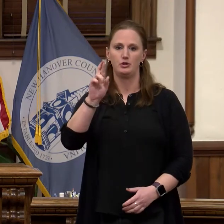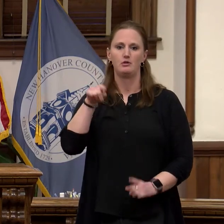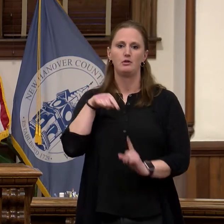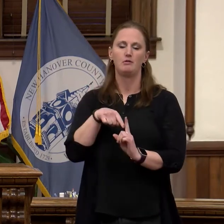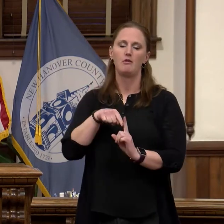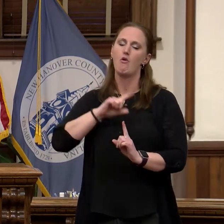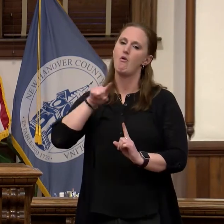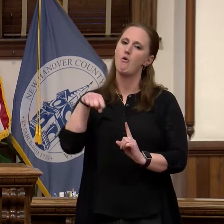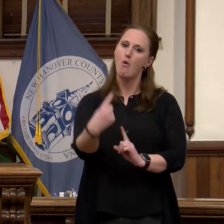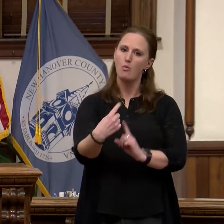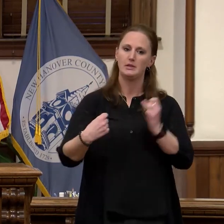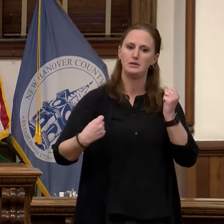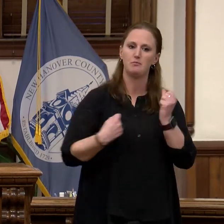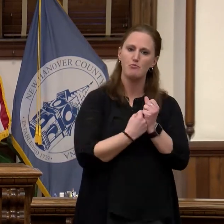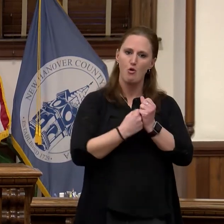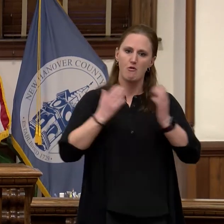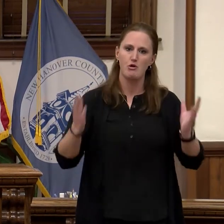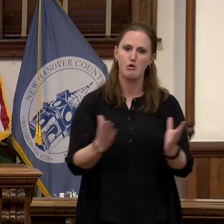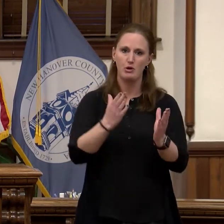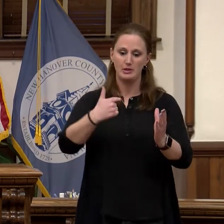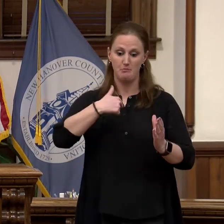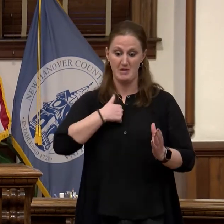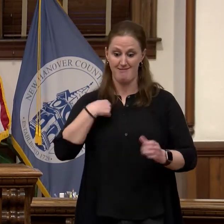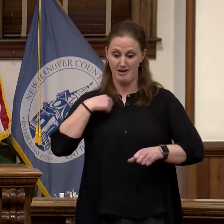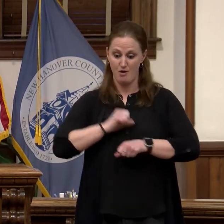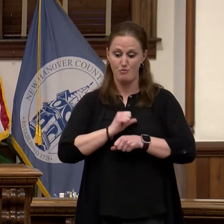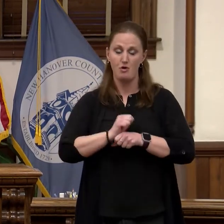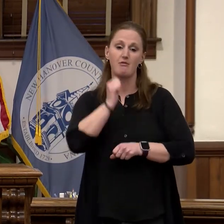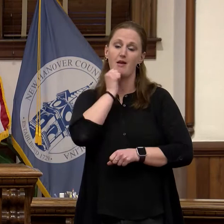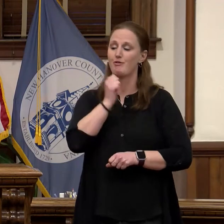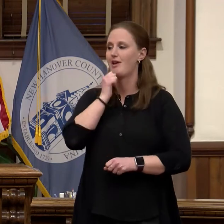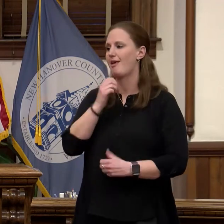as I serve all of you each day, thank you sweetie.